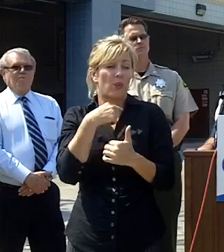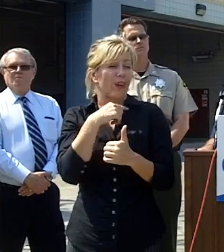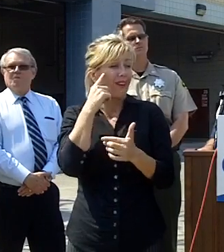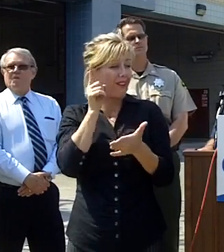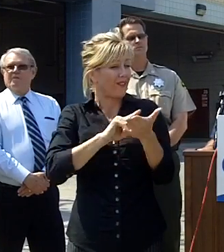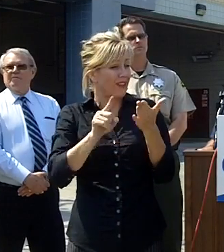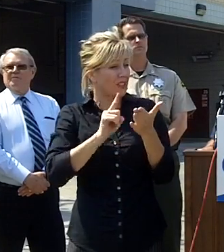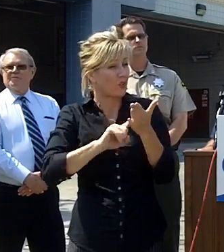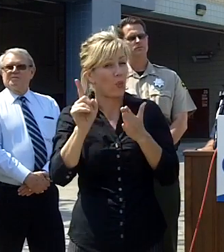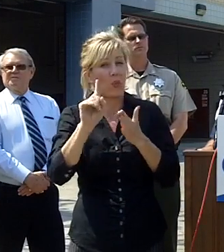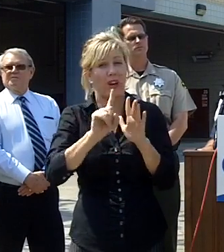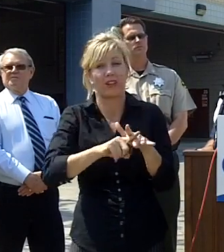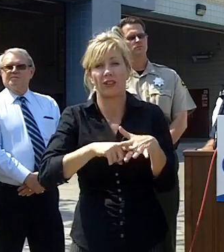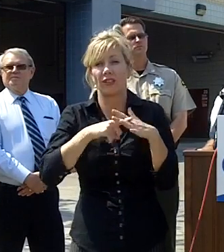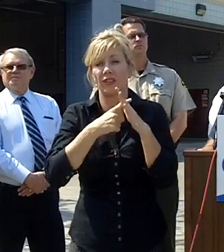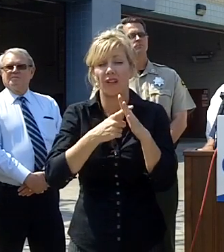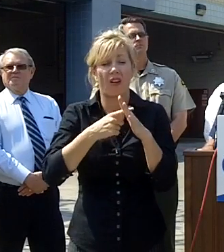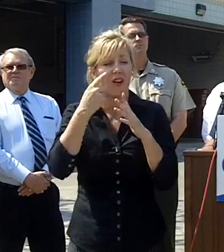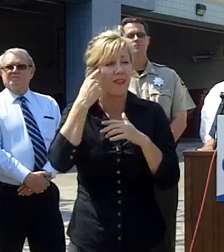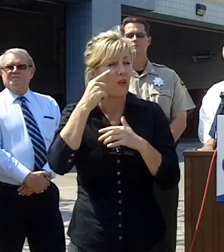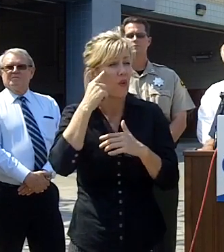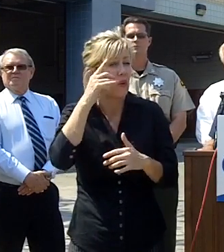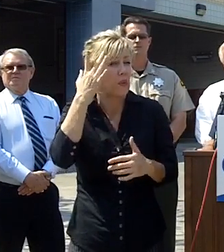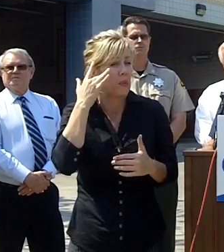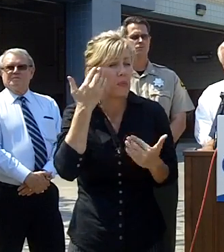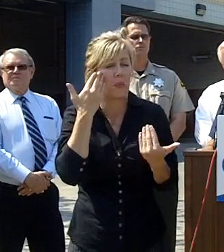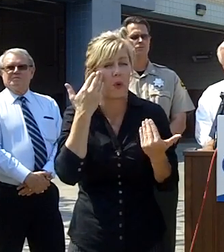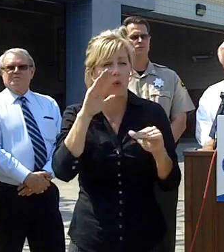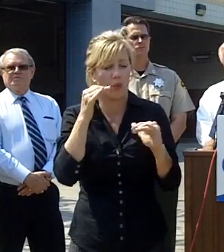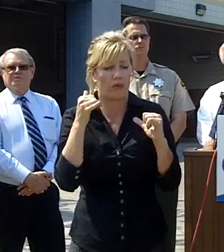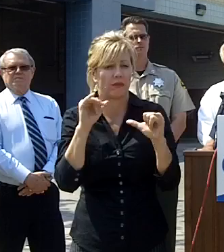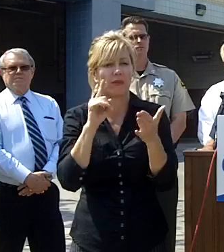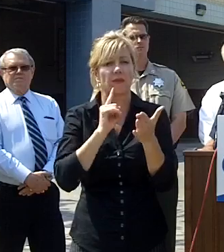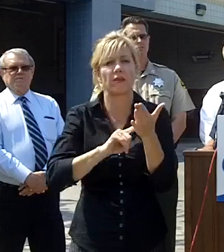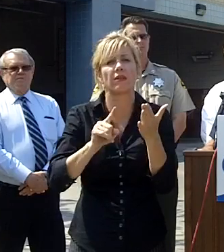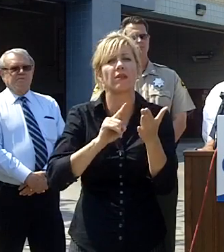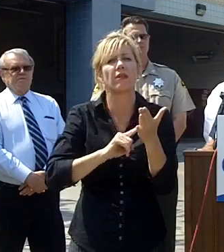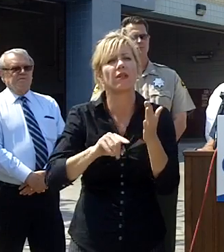still smoke in that area right behind you the Metro arson strike team from san diego